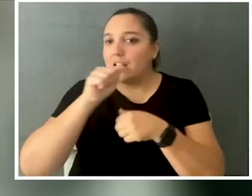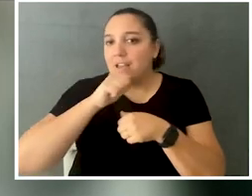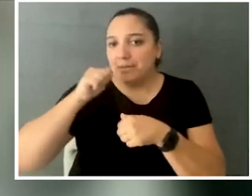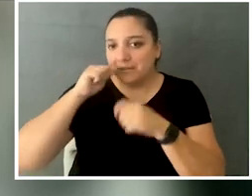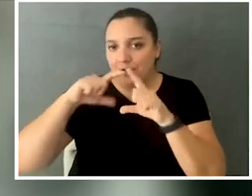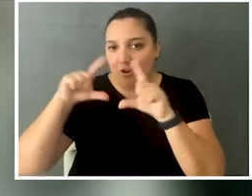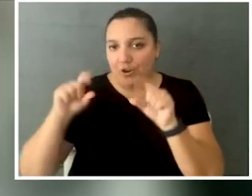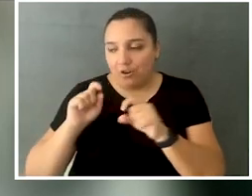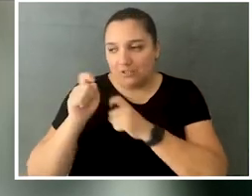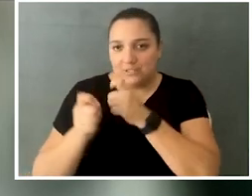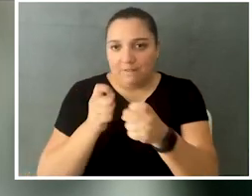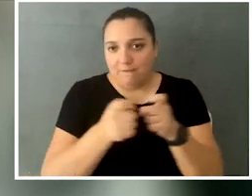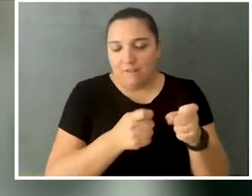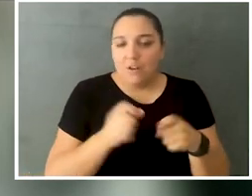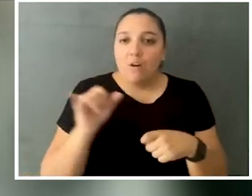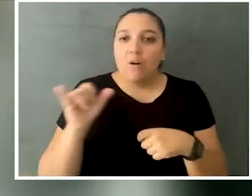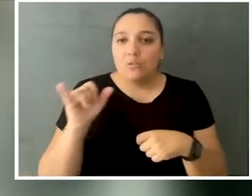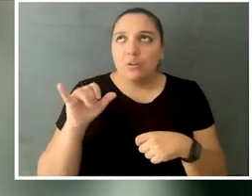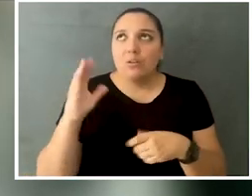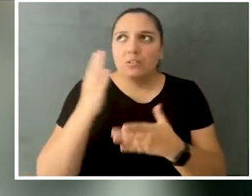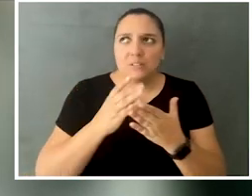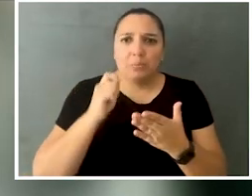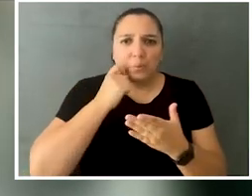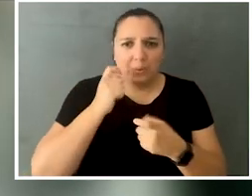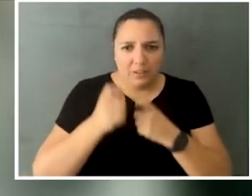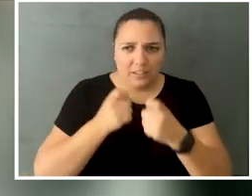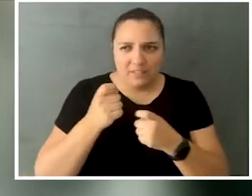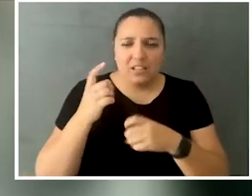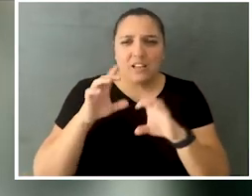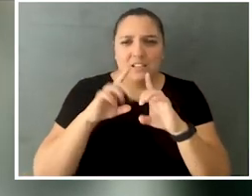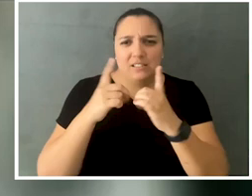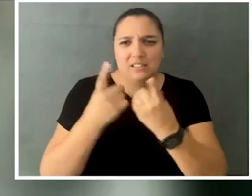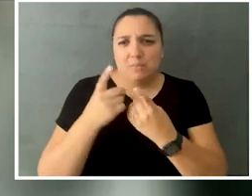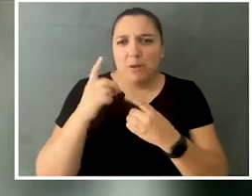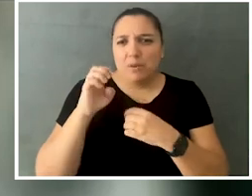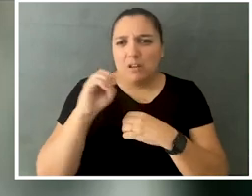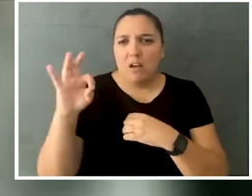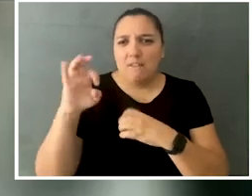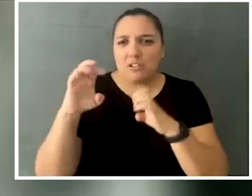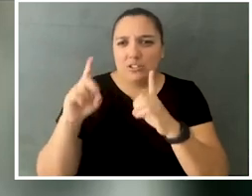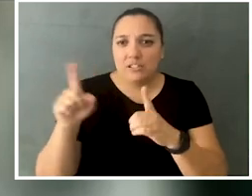some other things that we get. Like, last year, the Department of Education was still looking for comments on